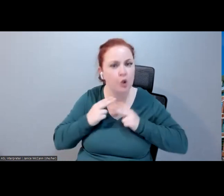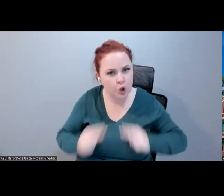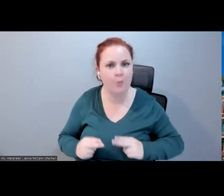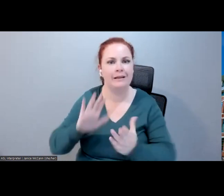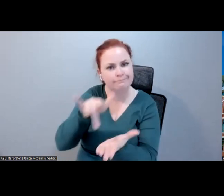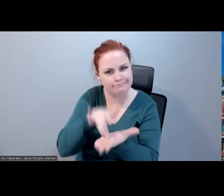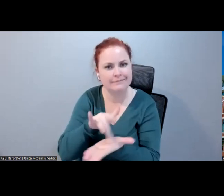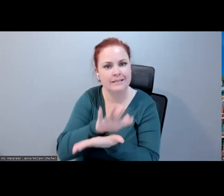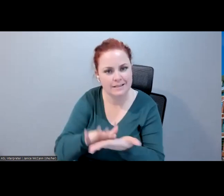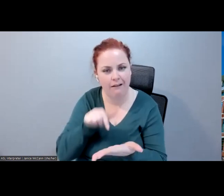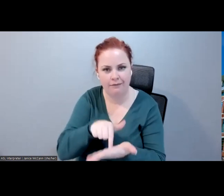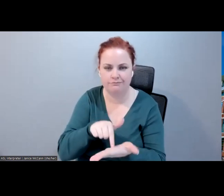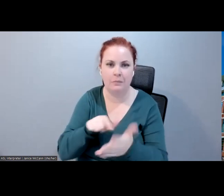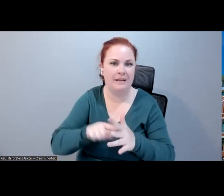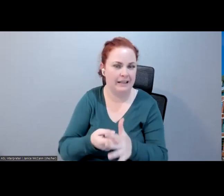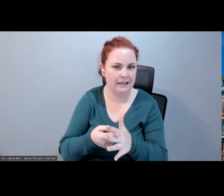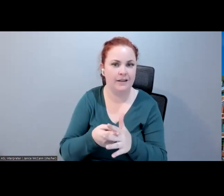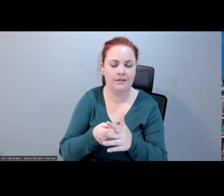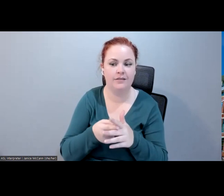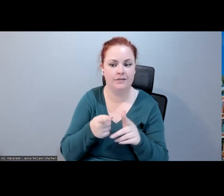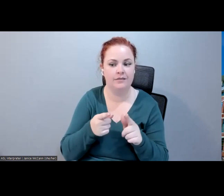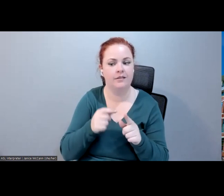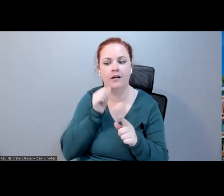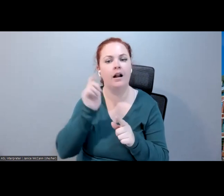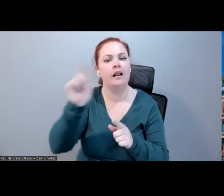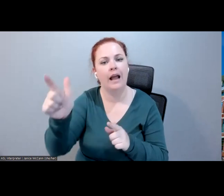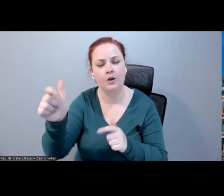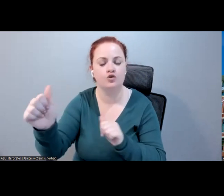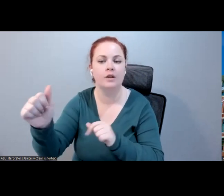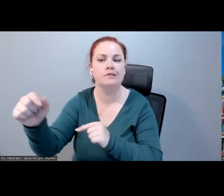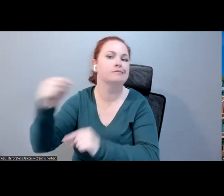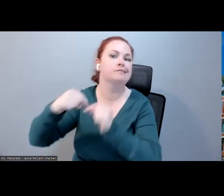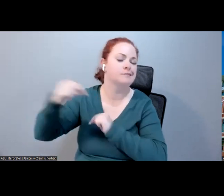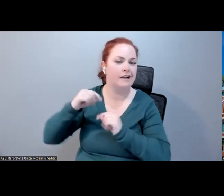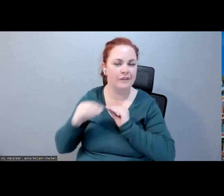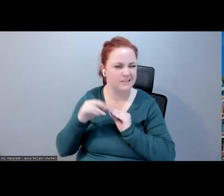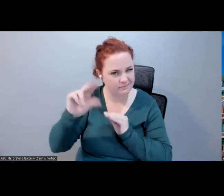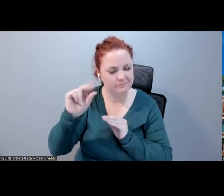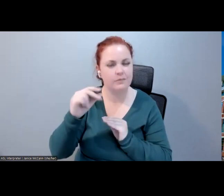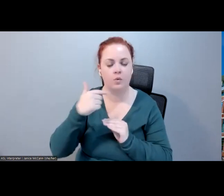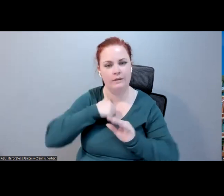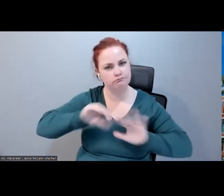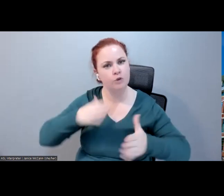outset, rather than just forging on. But it's not there, and it's